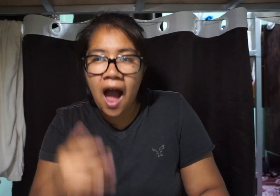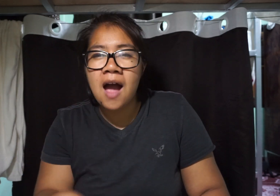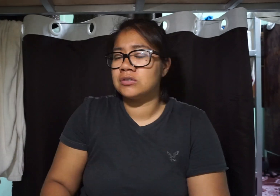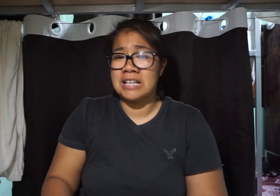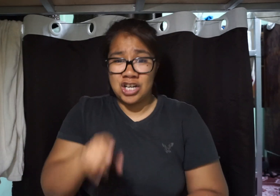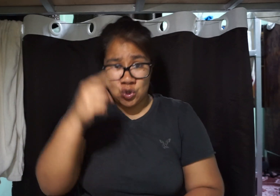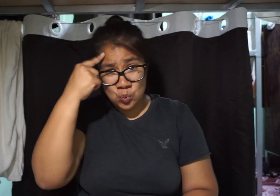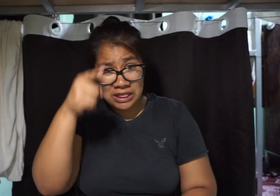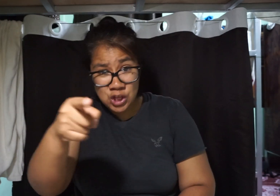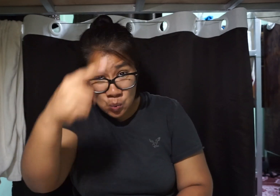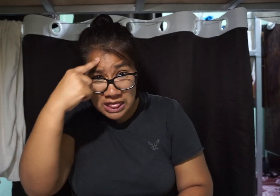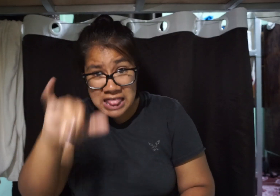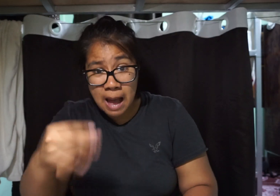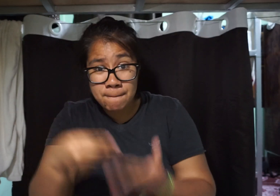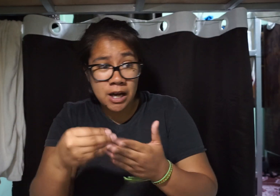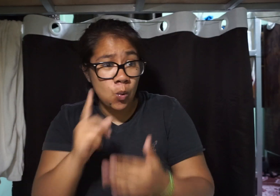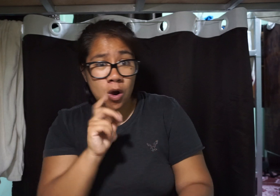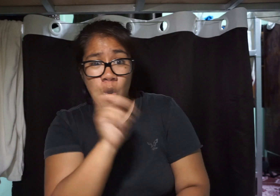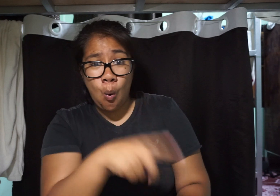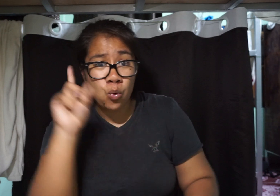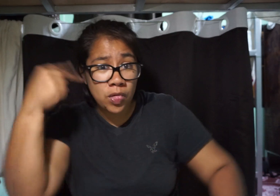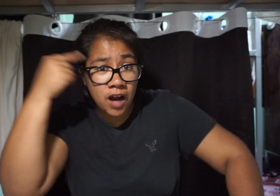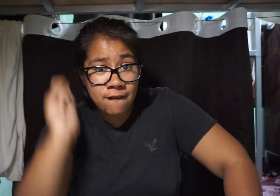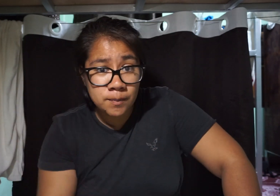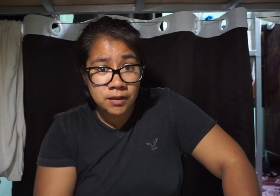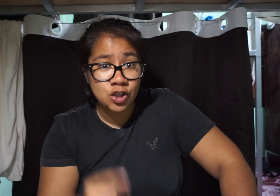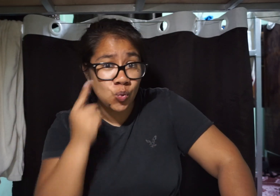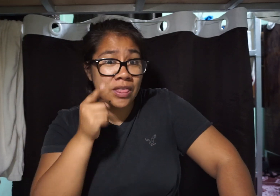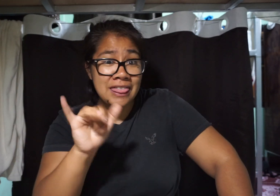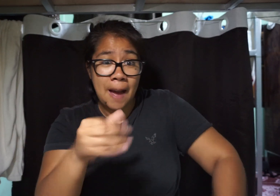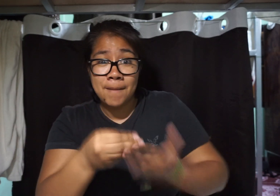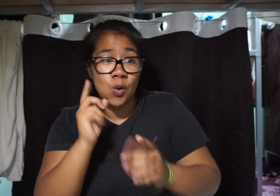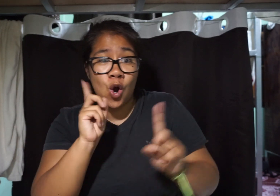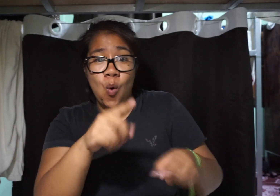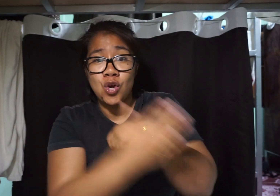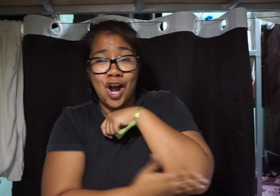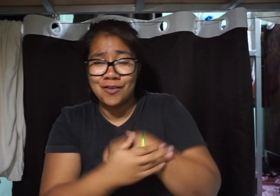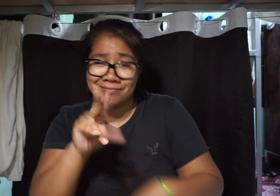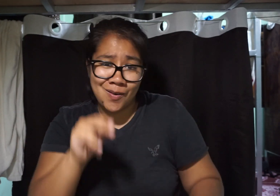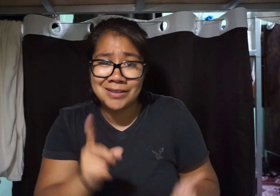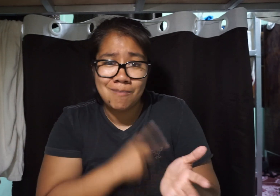Why? Do you think that money will go to the government? Do you think that money will go to the country? NOPE